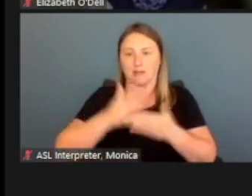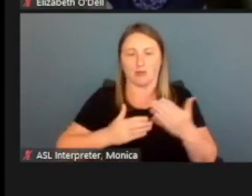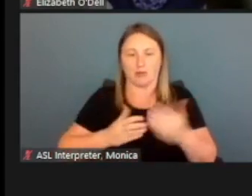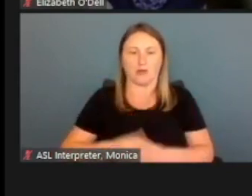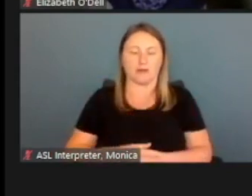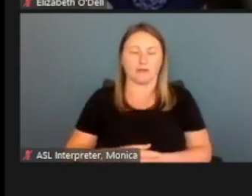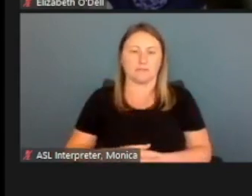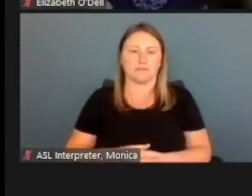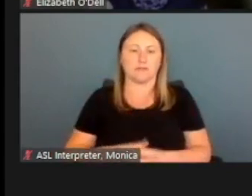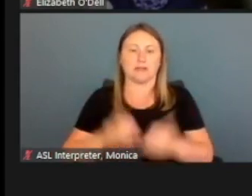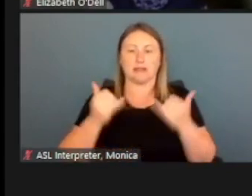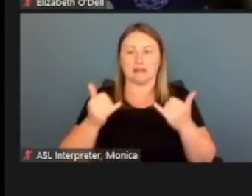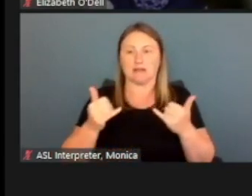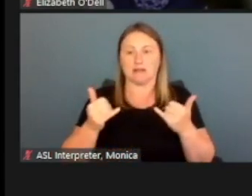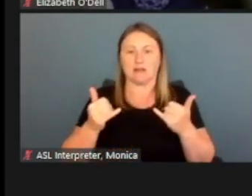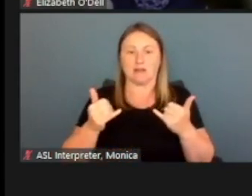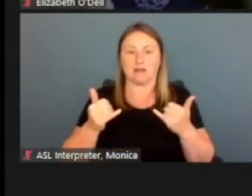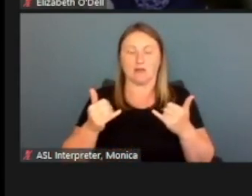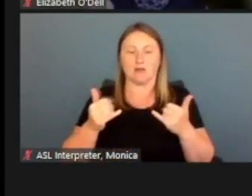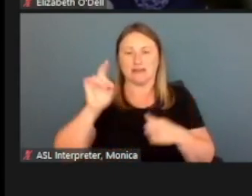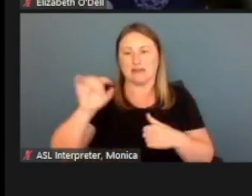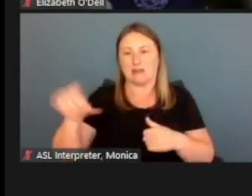And now we need the other information about Jessie.